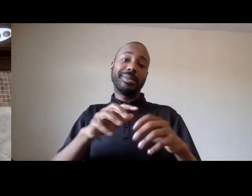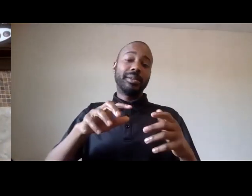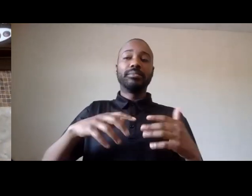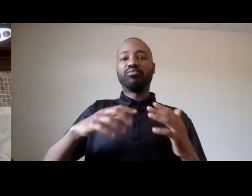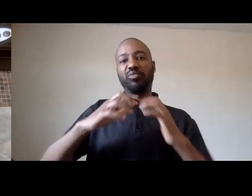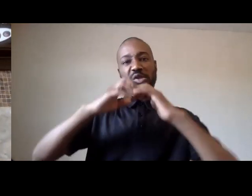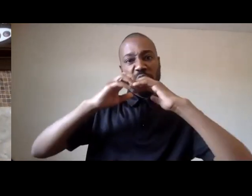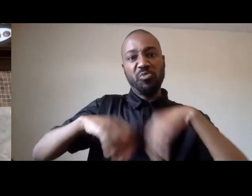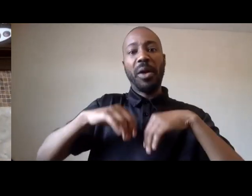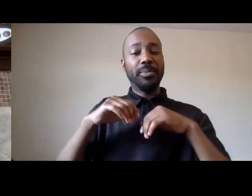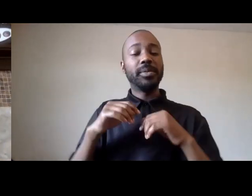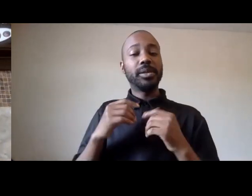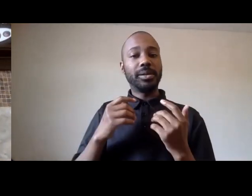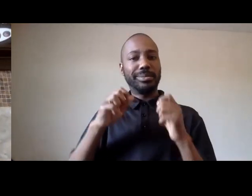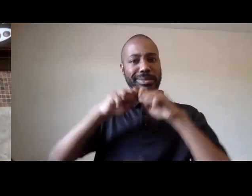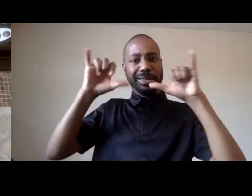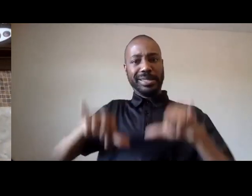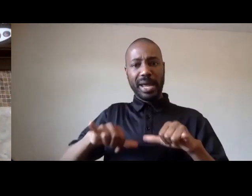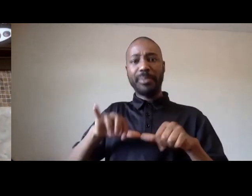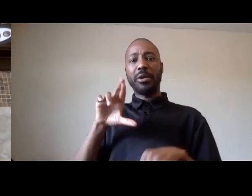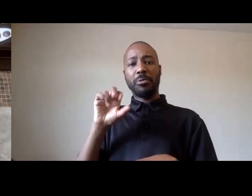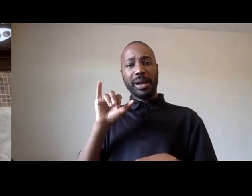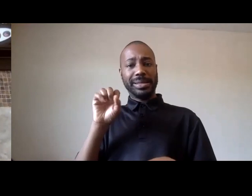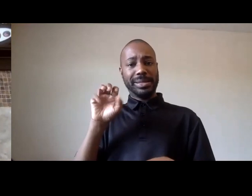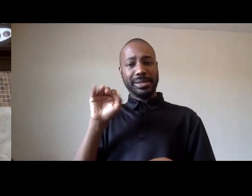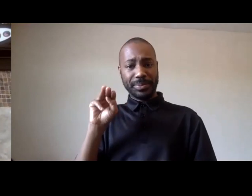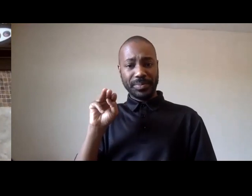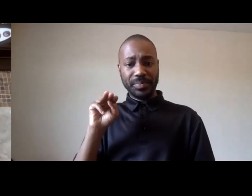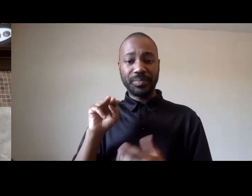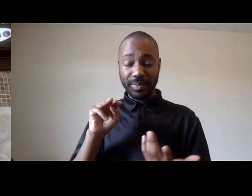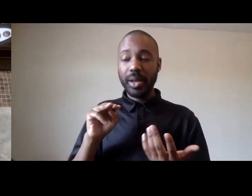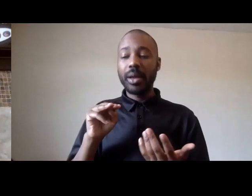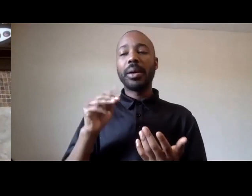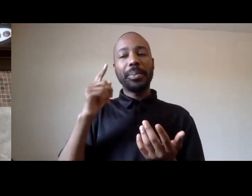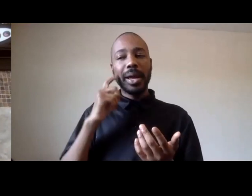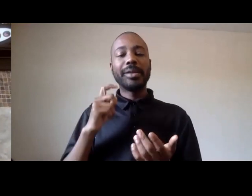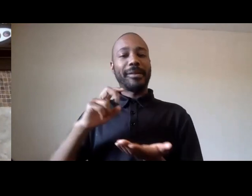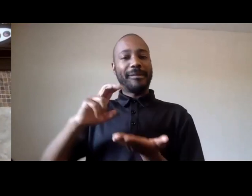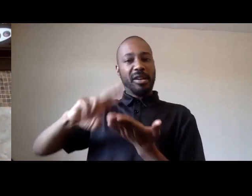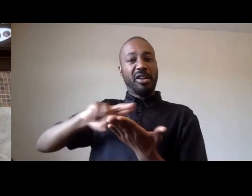highlighting staff because due to lots of contract issues they feel like they have limited protections